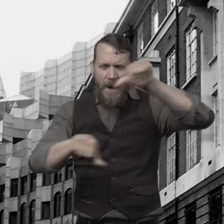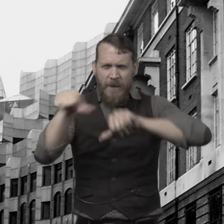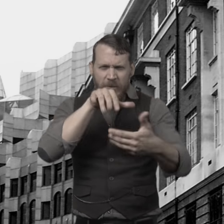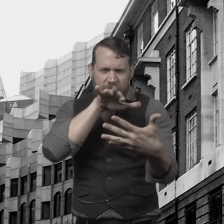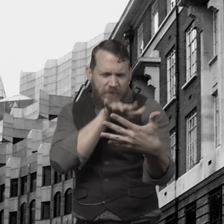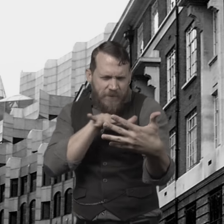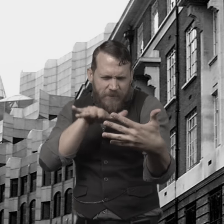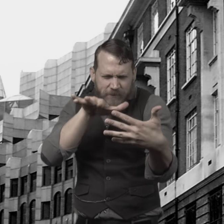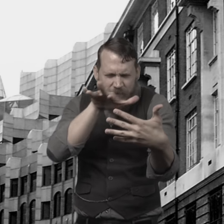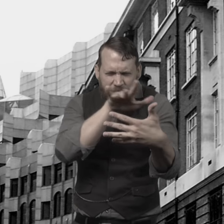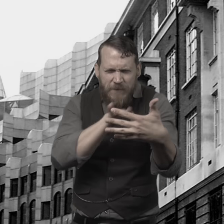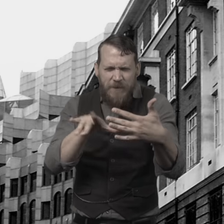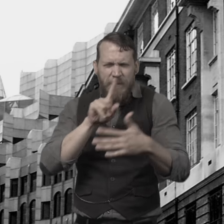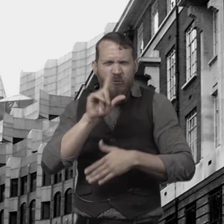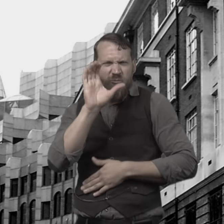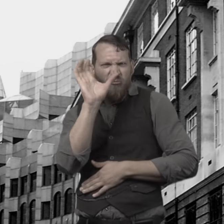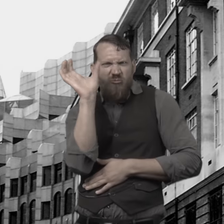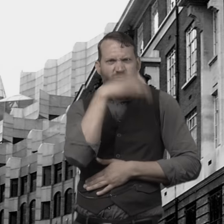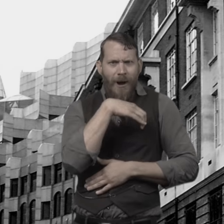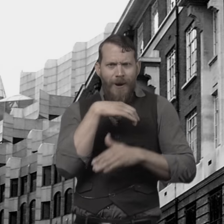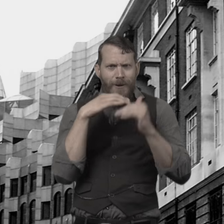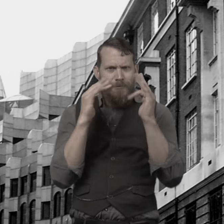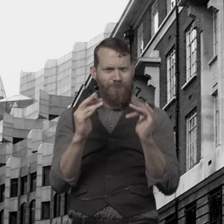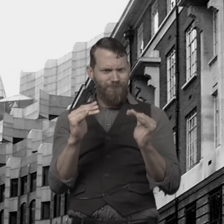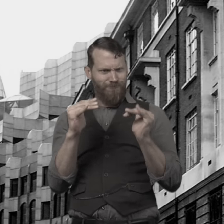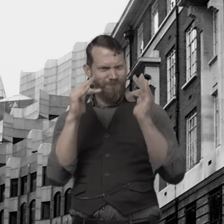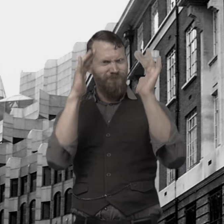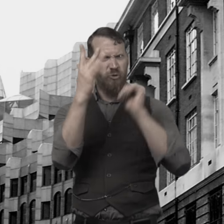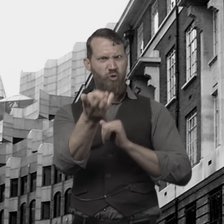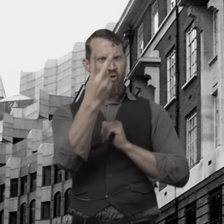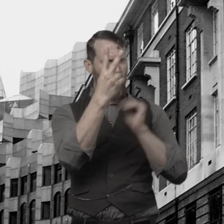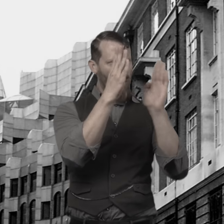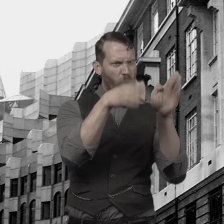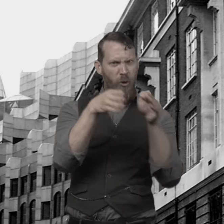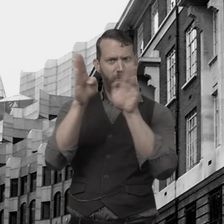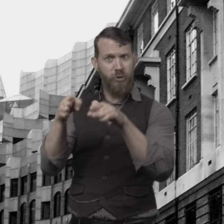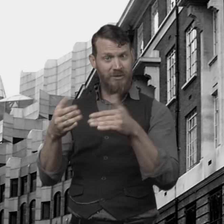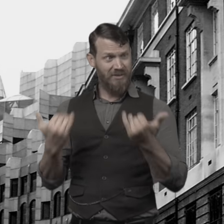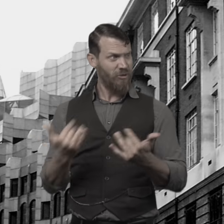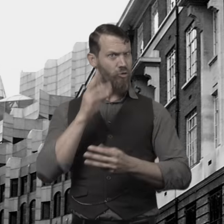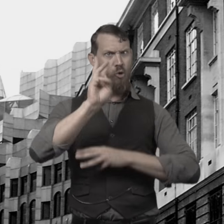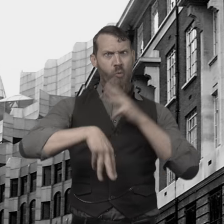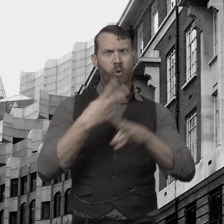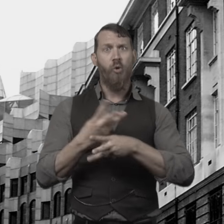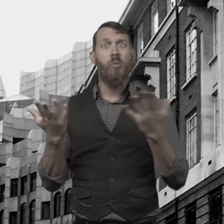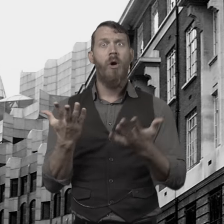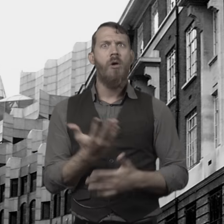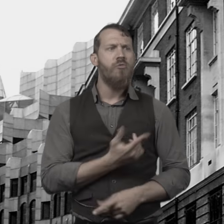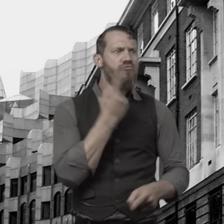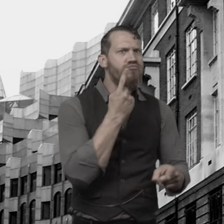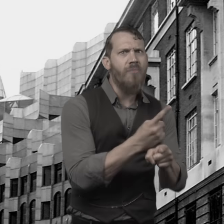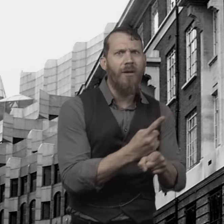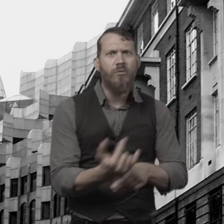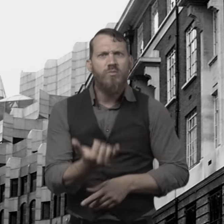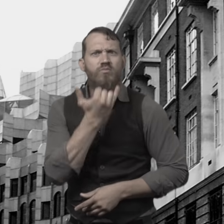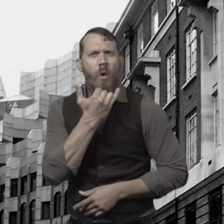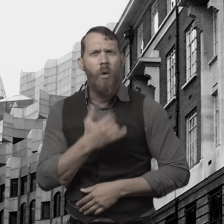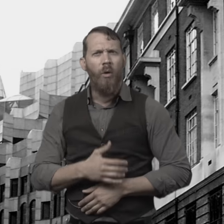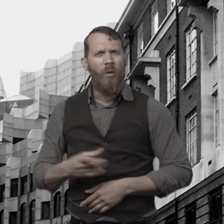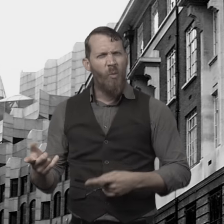His scientific studies focused on the mystical and transcendental as he searched out aspects